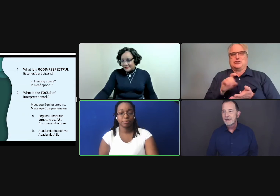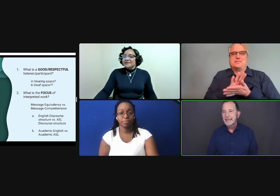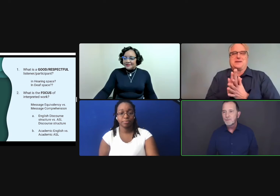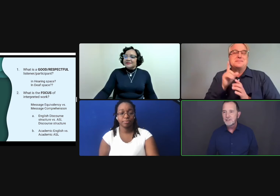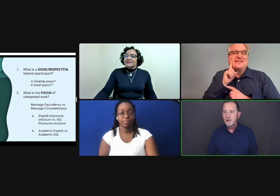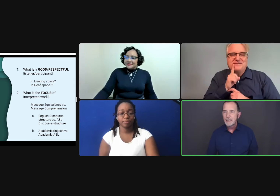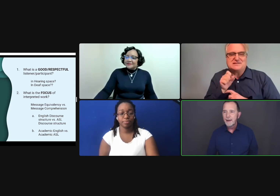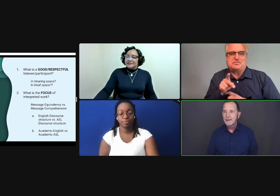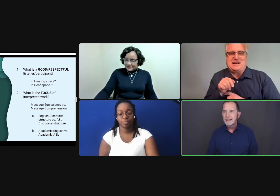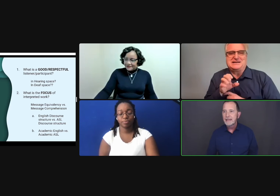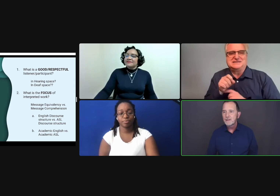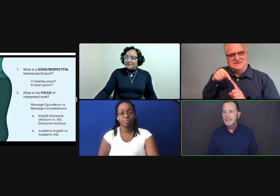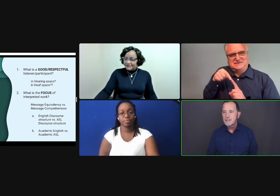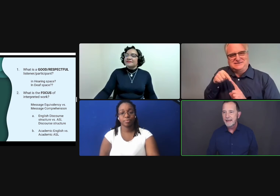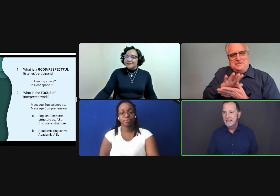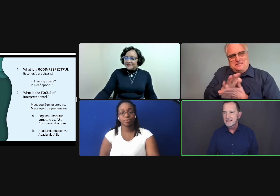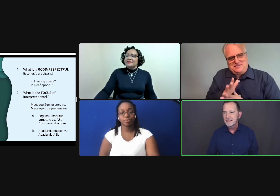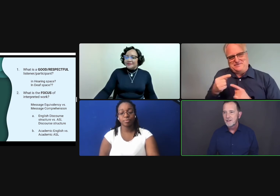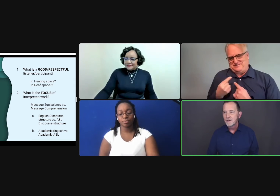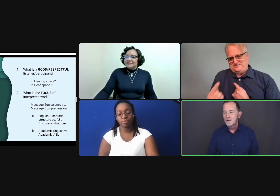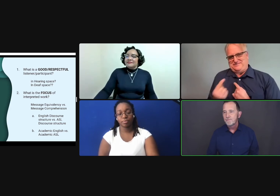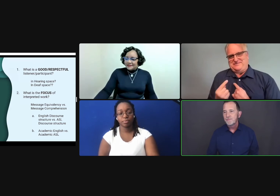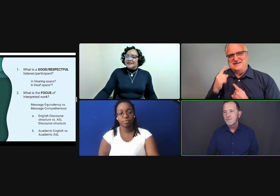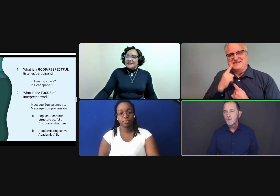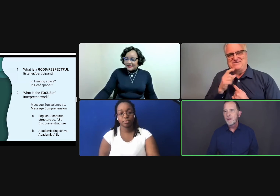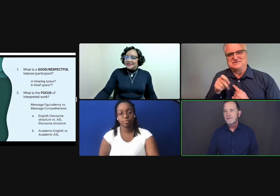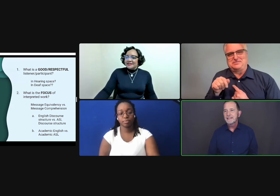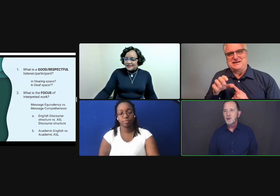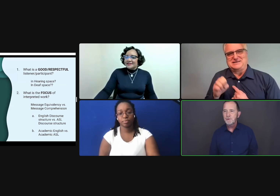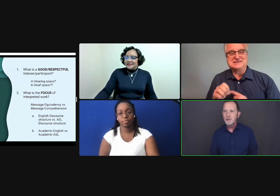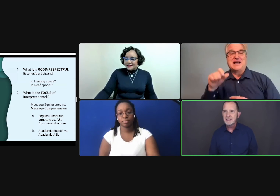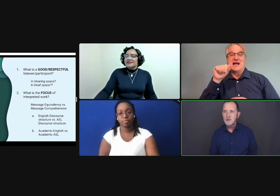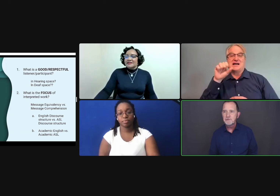Again, we're talking about a hearing space where the interpreter can sort of